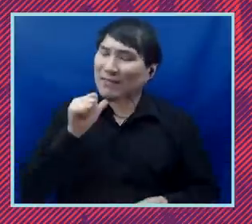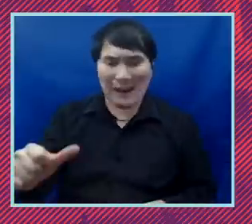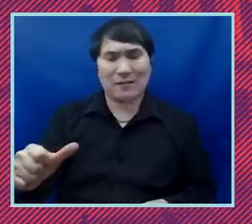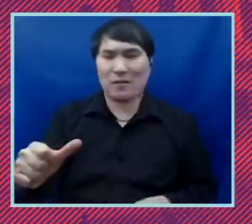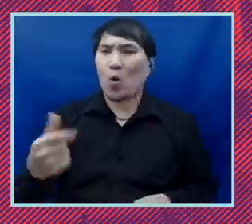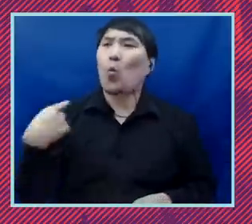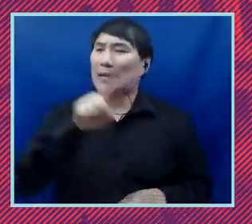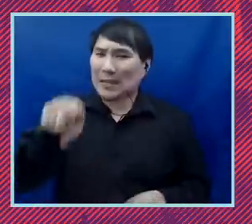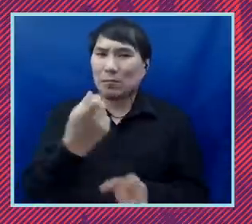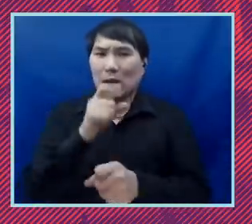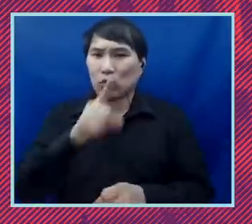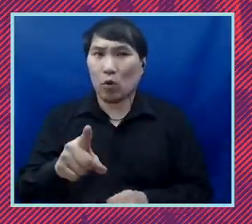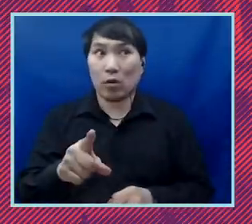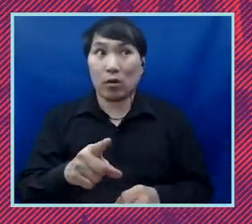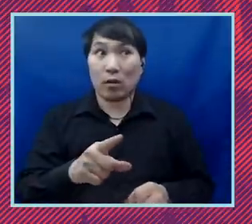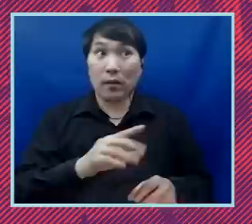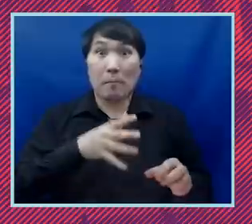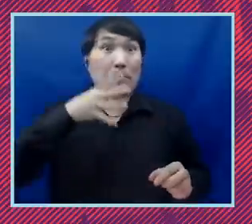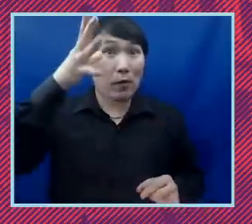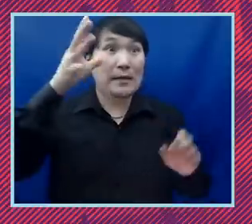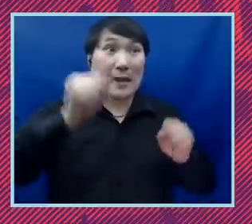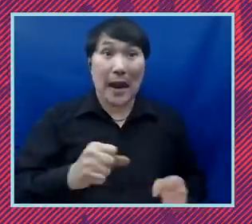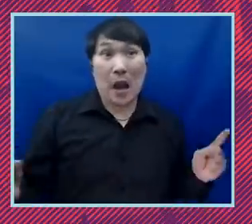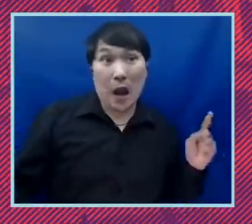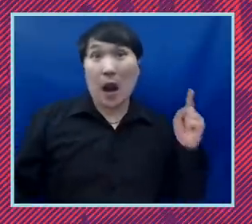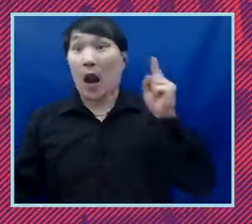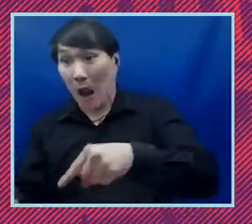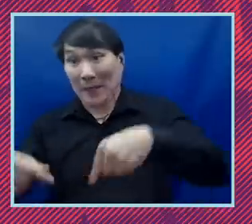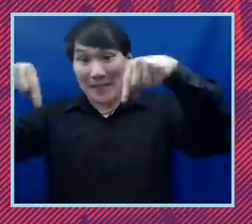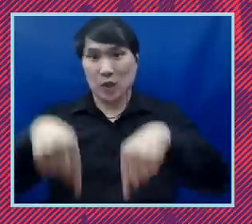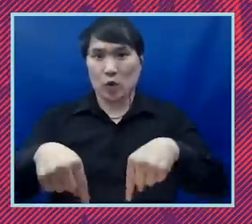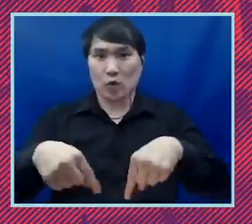and brought -- allowed to stay here. And if you think about what happened with family separation,